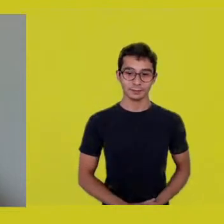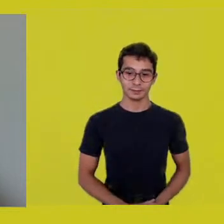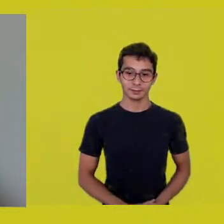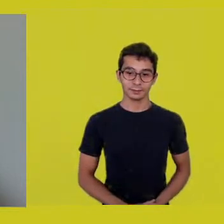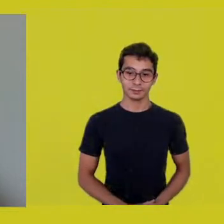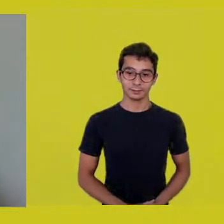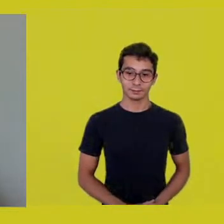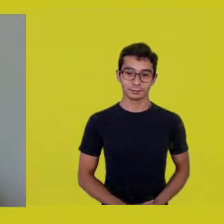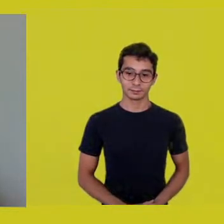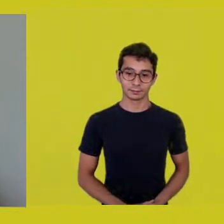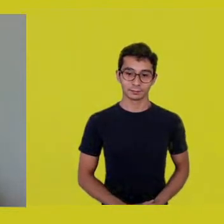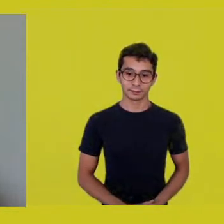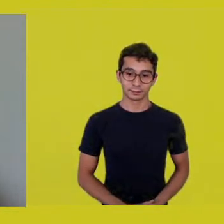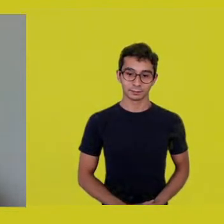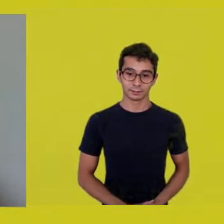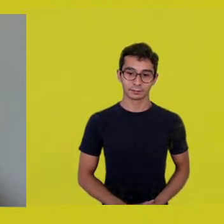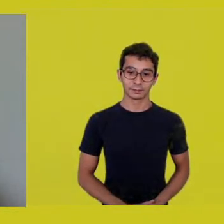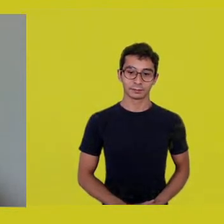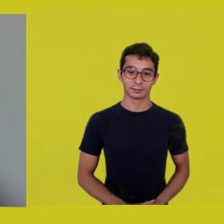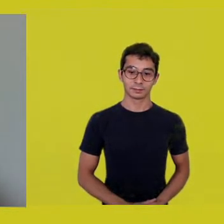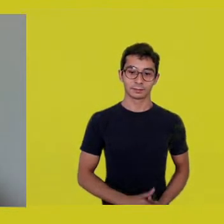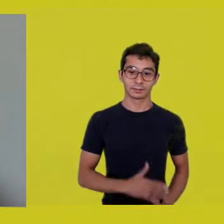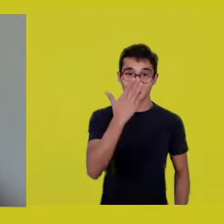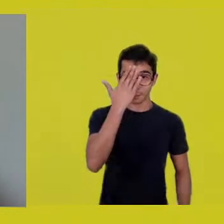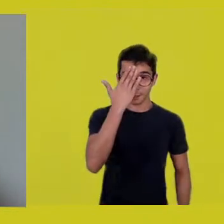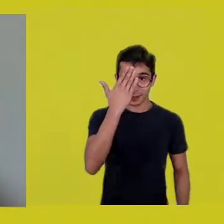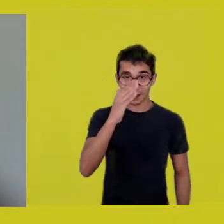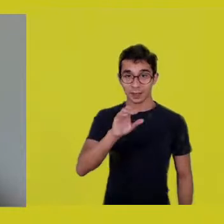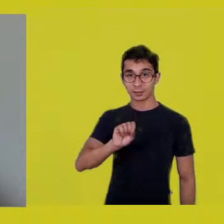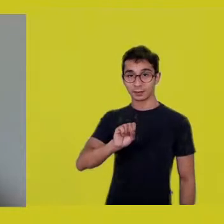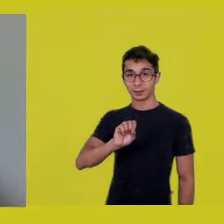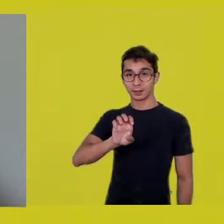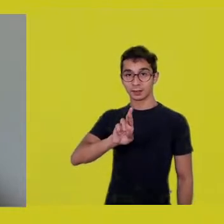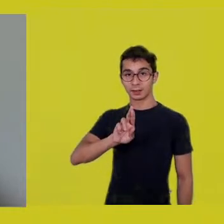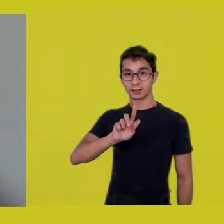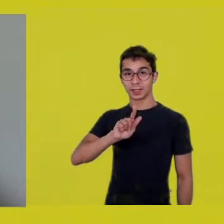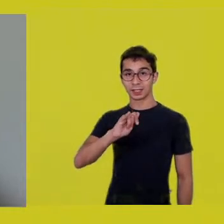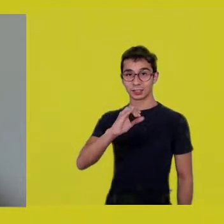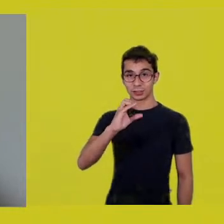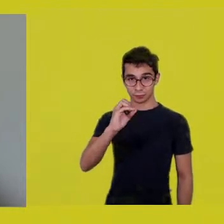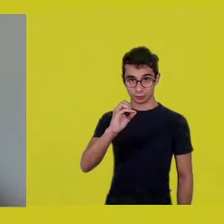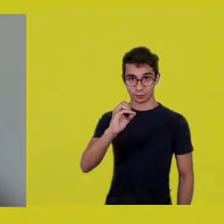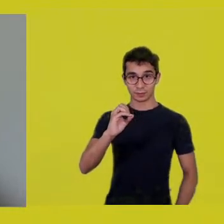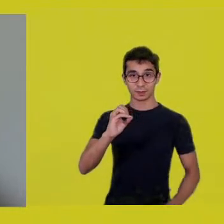Thank you, Sérgio, for this introduction